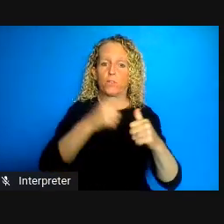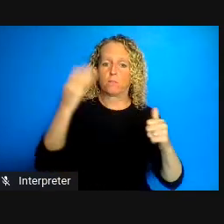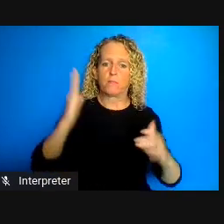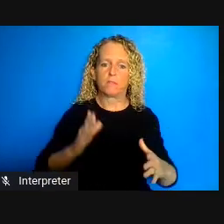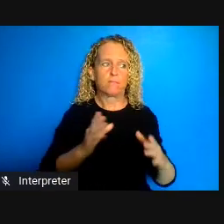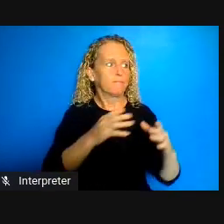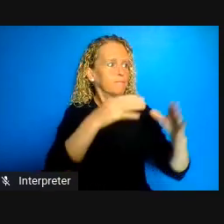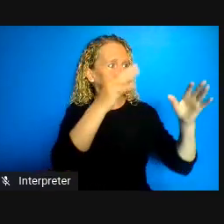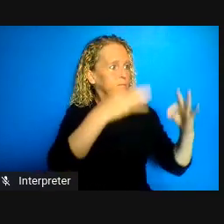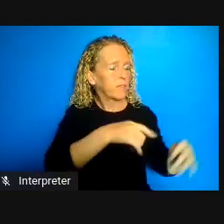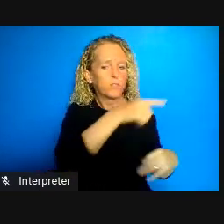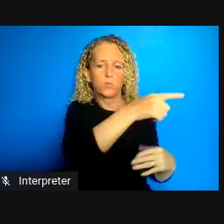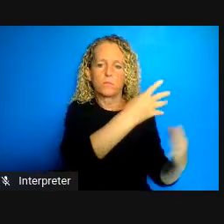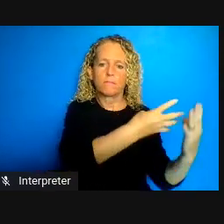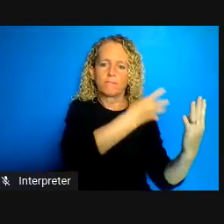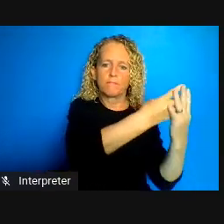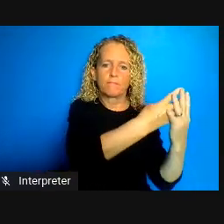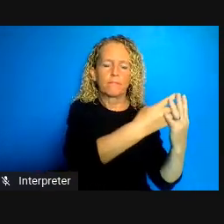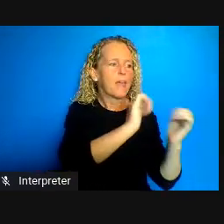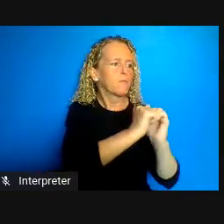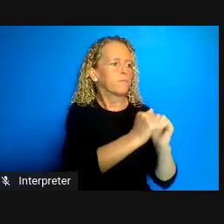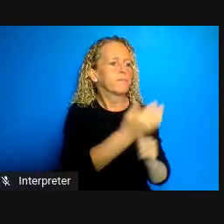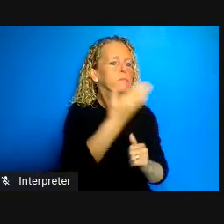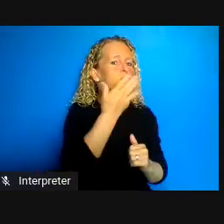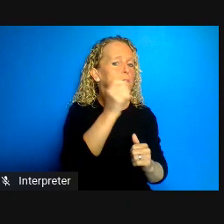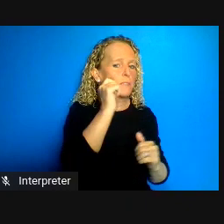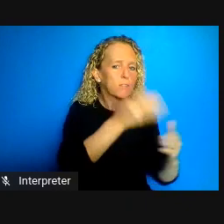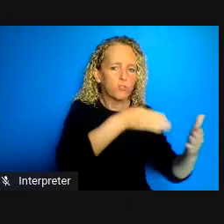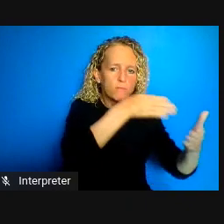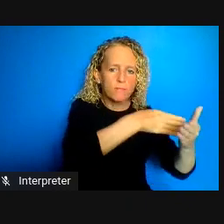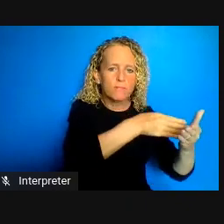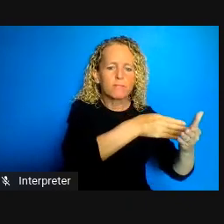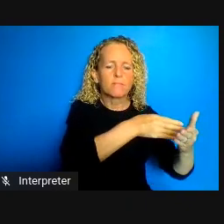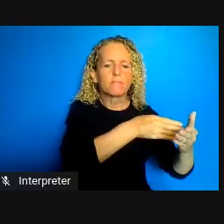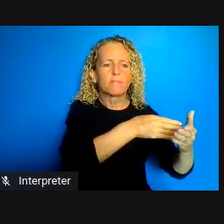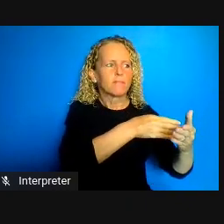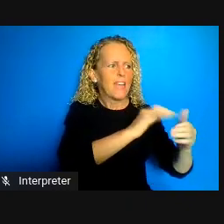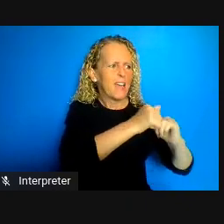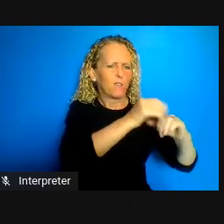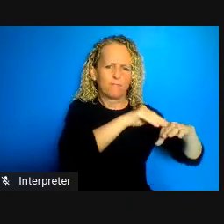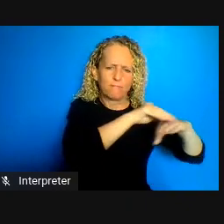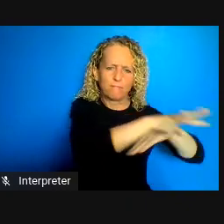interactions of racialization and indigeneity historical trauma with